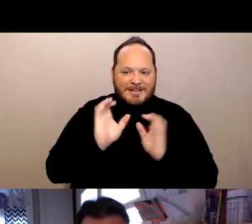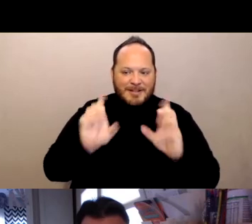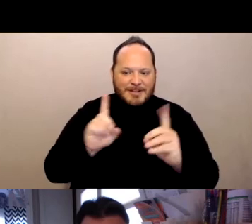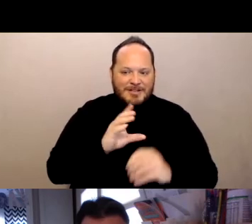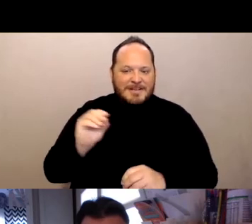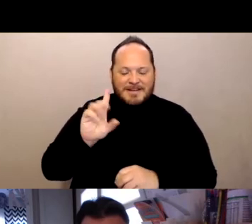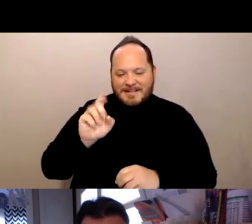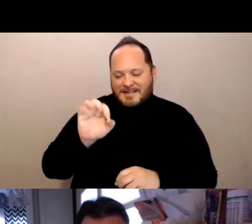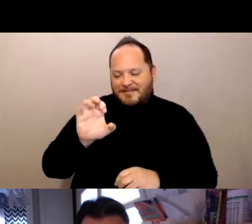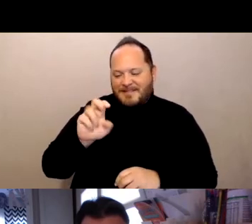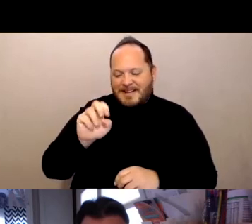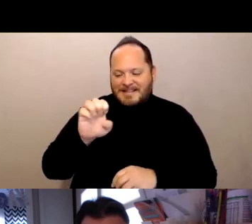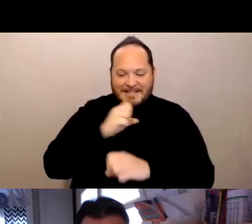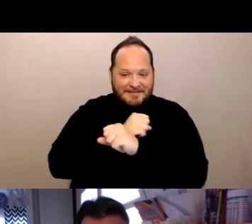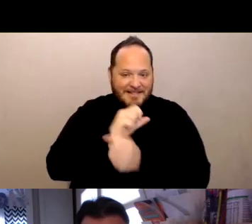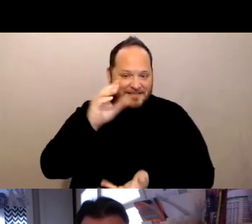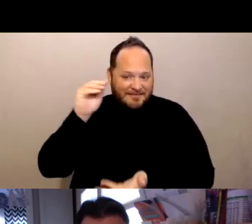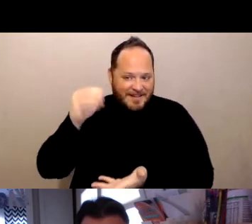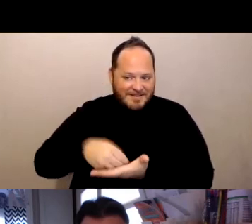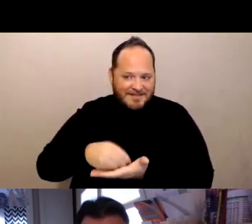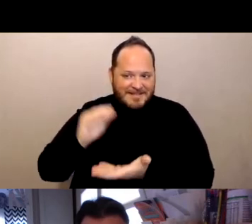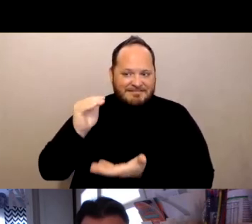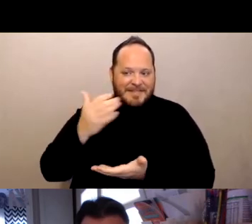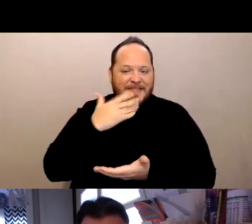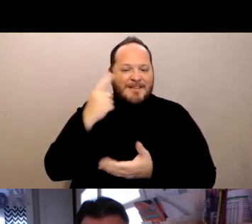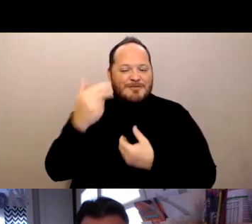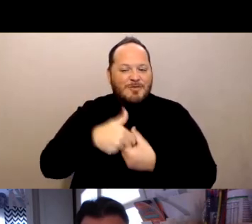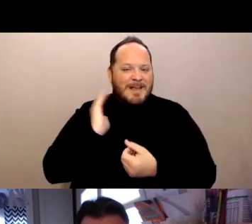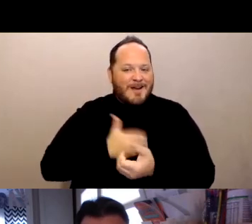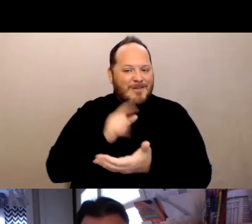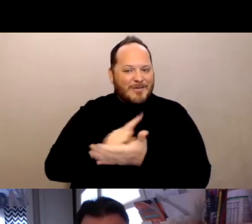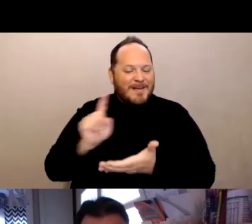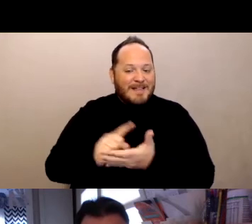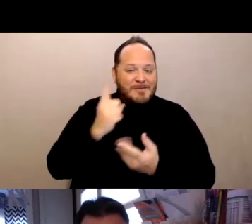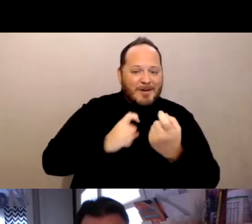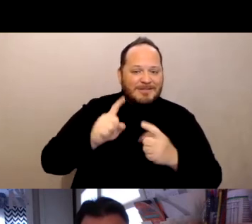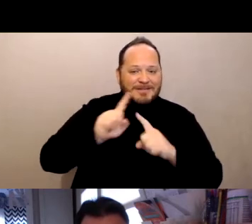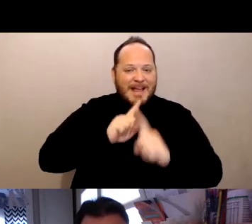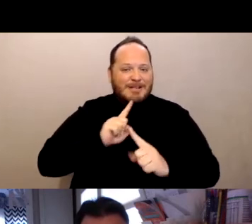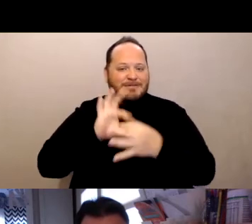Thank you for joining our weekly question and answers on COVID-19 and vaccinations.